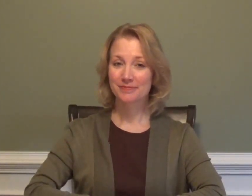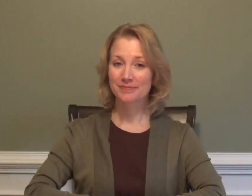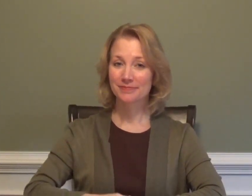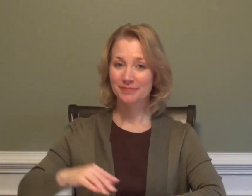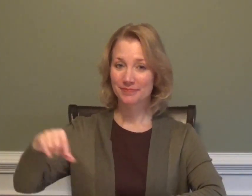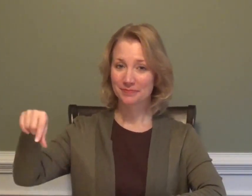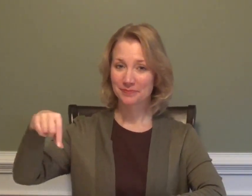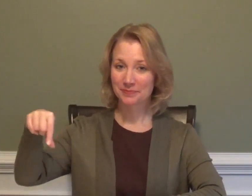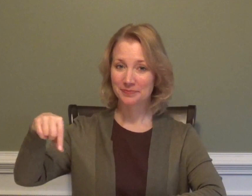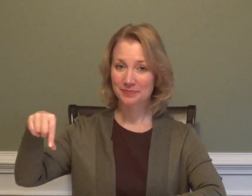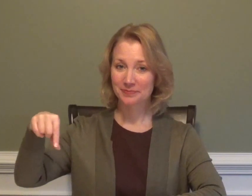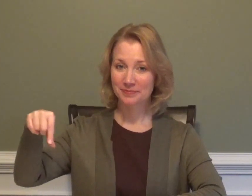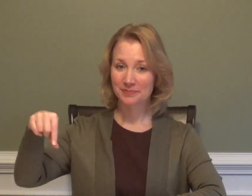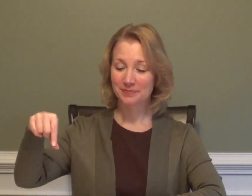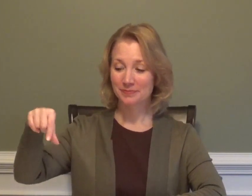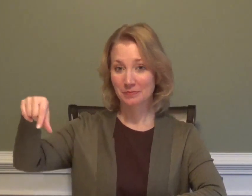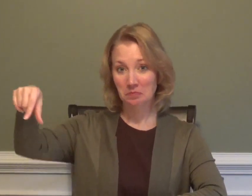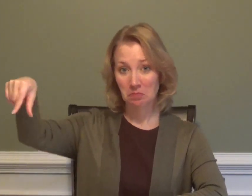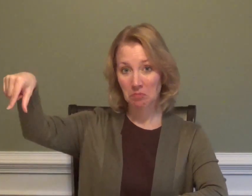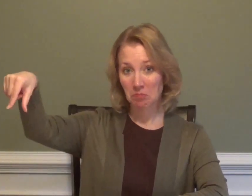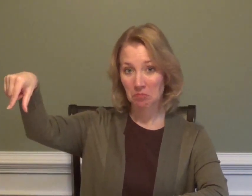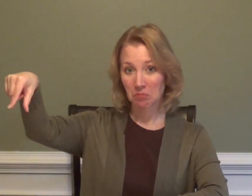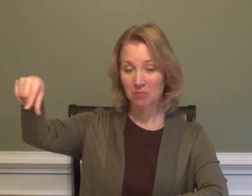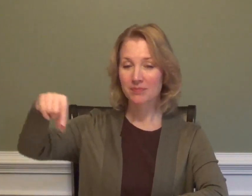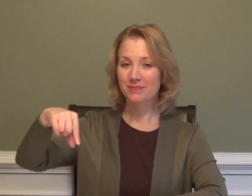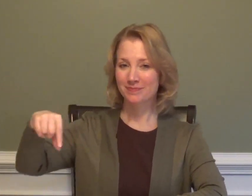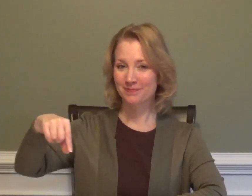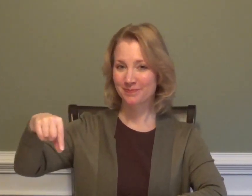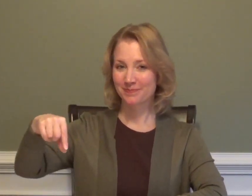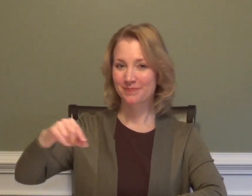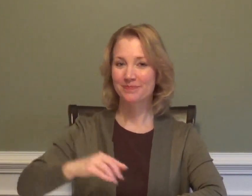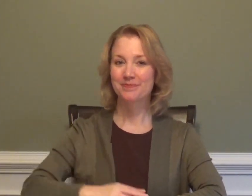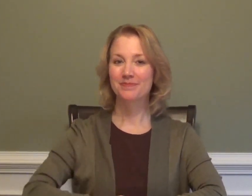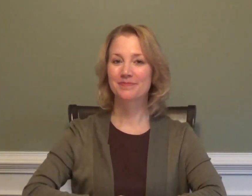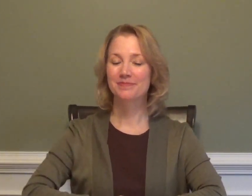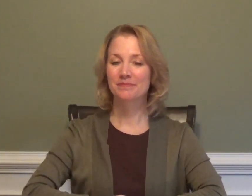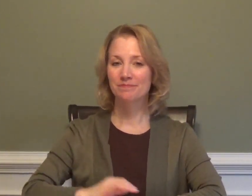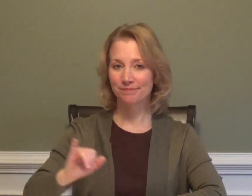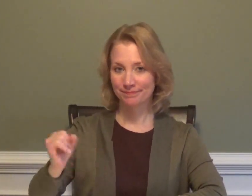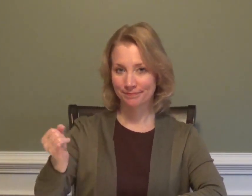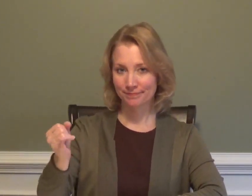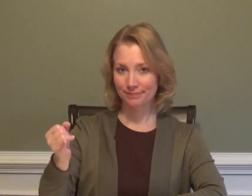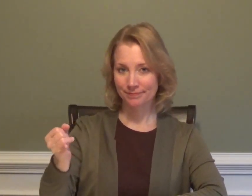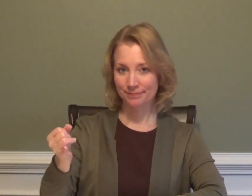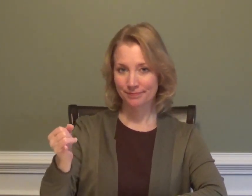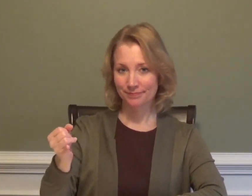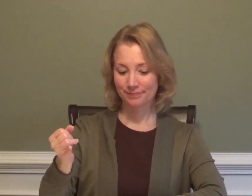QUEEN JACK